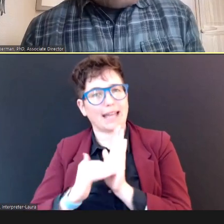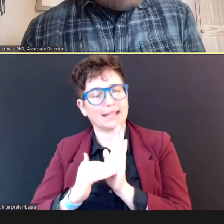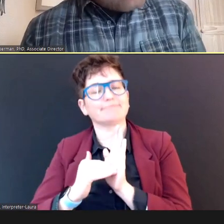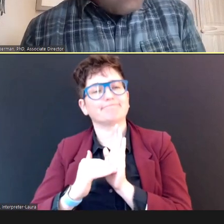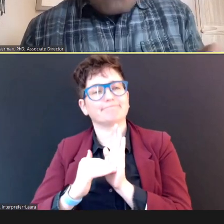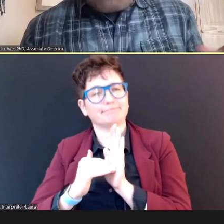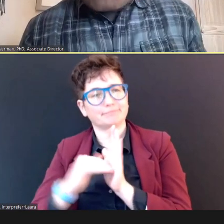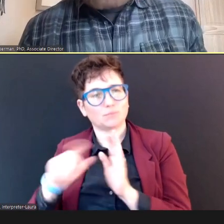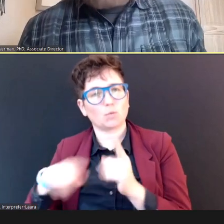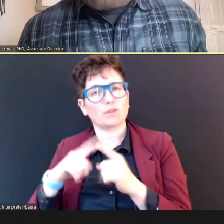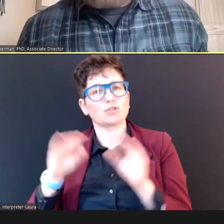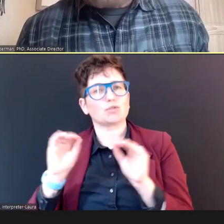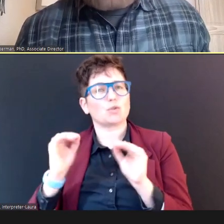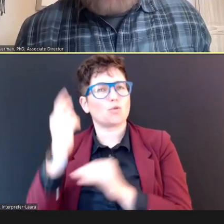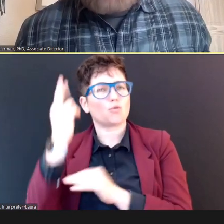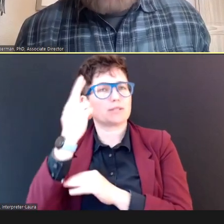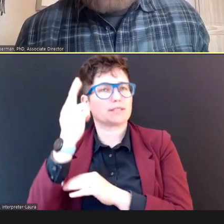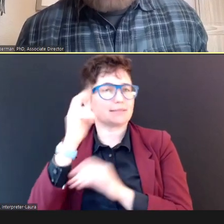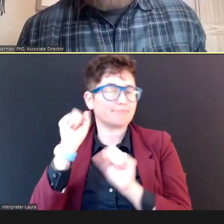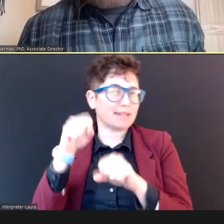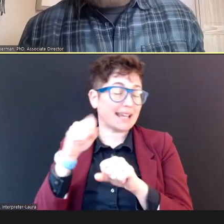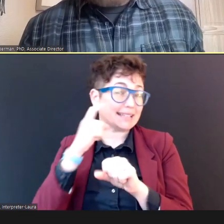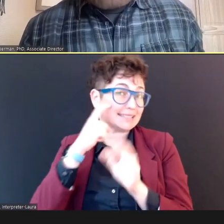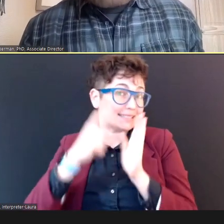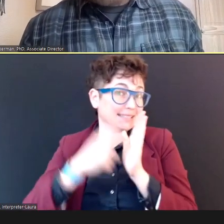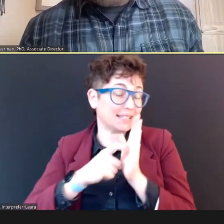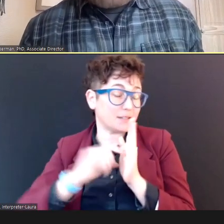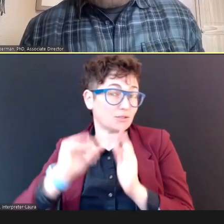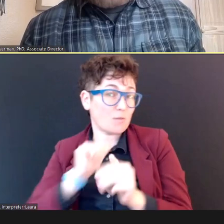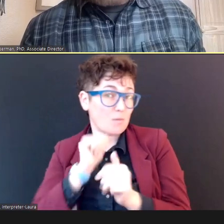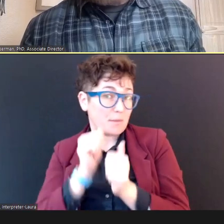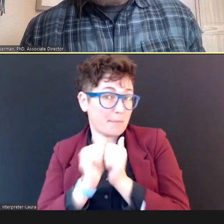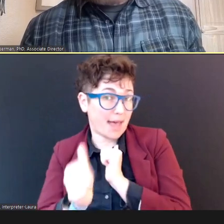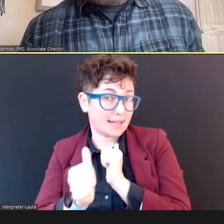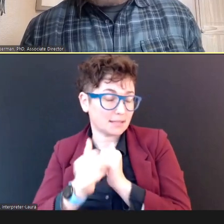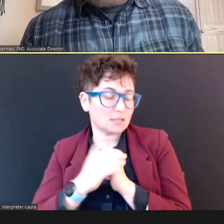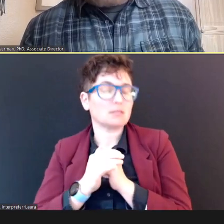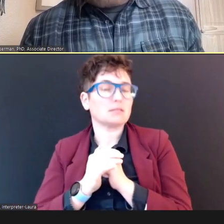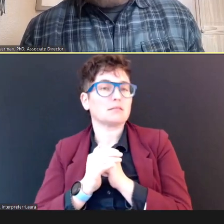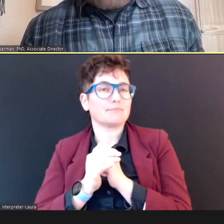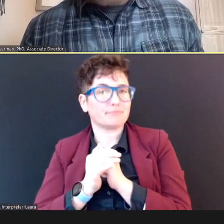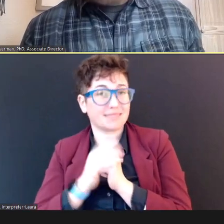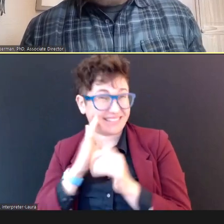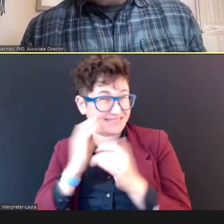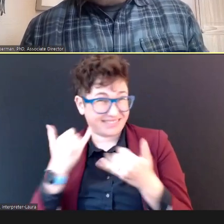that the Child wouldn't pass and if they still don't pass, that